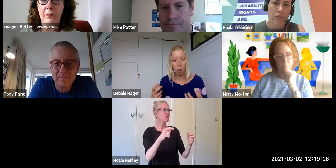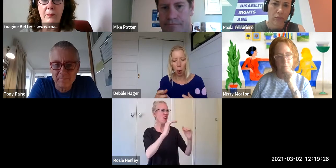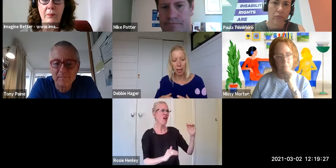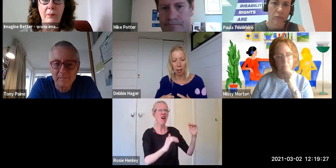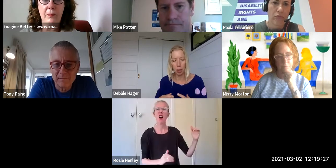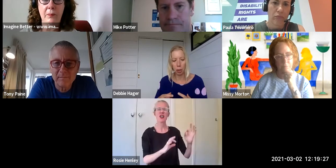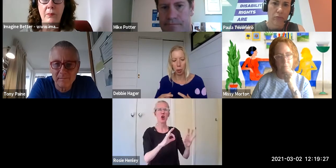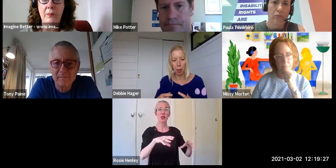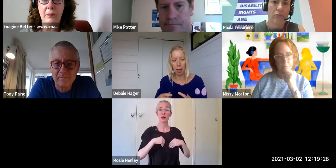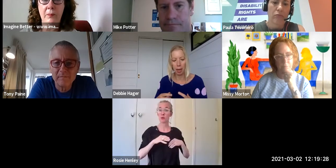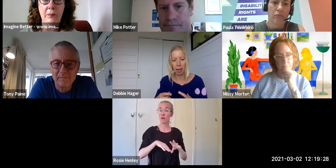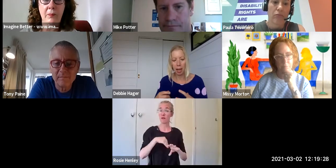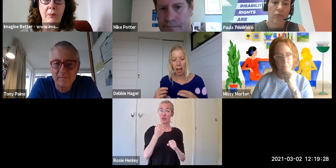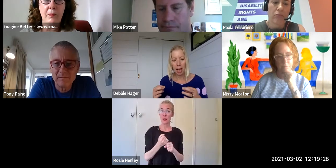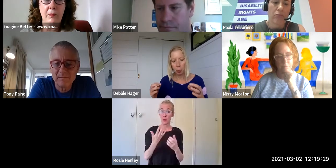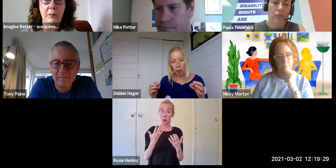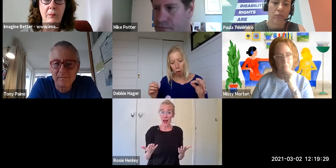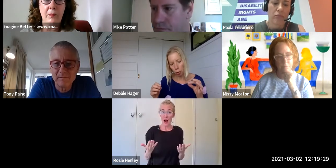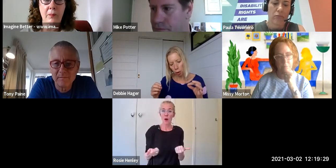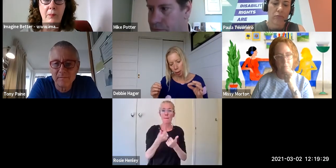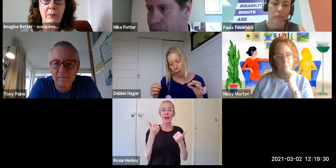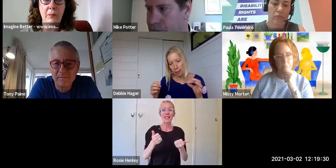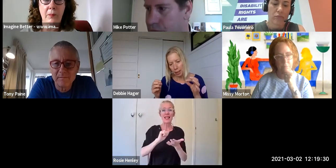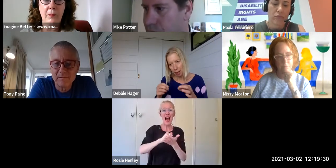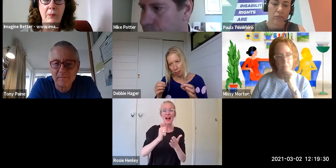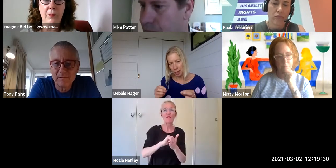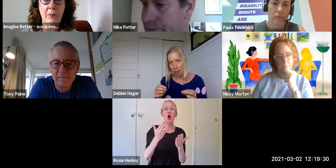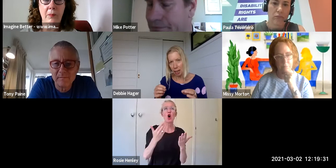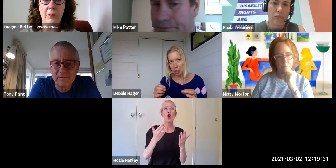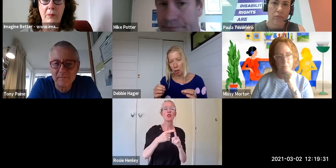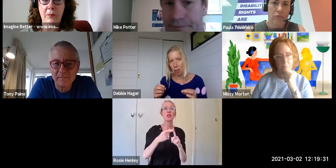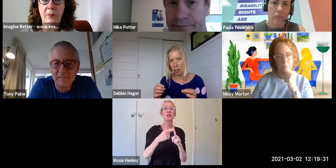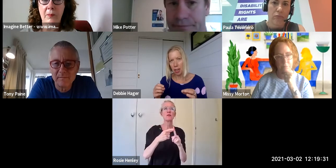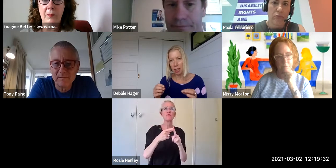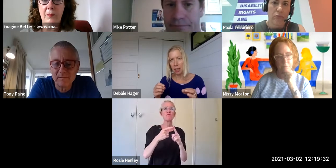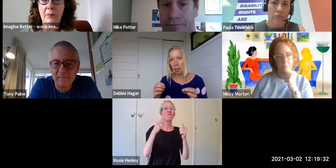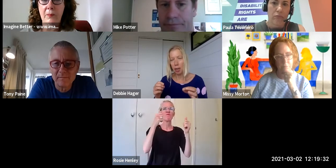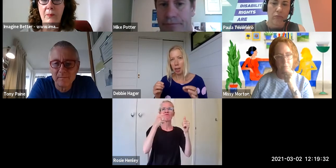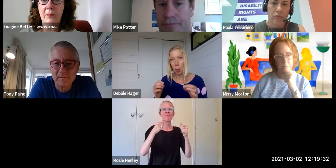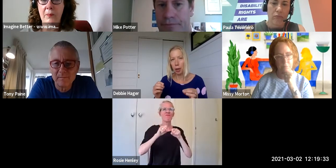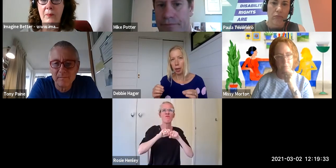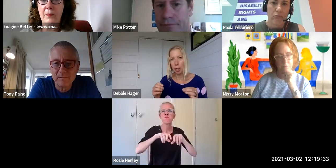way that we should be. And if we don't start investigating those things and really querying